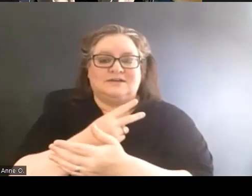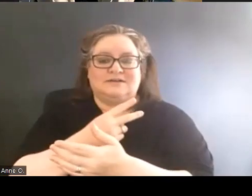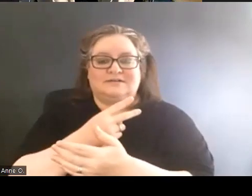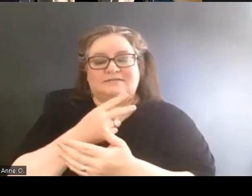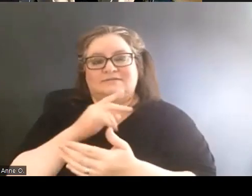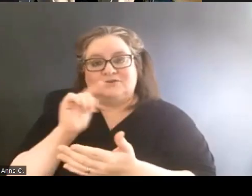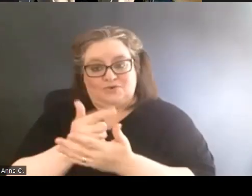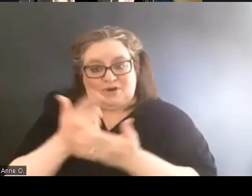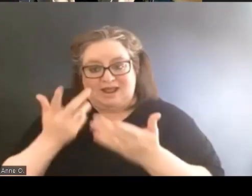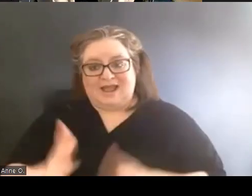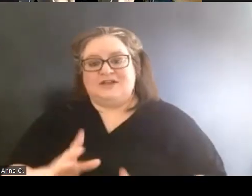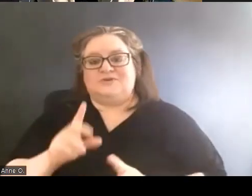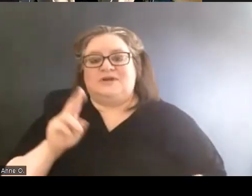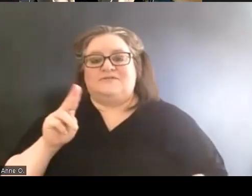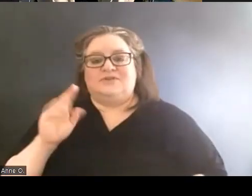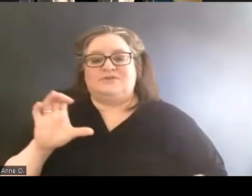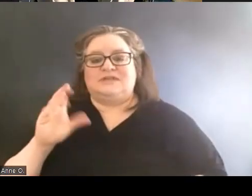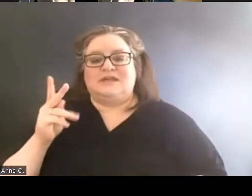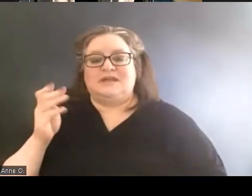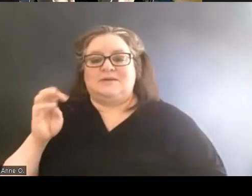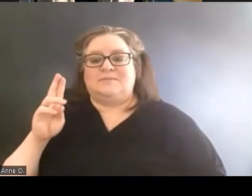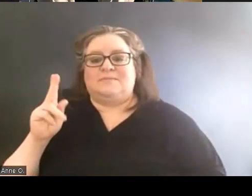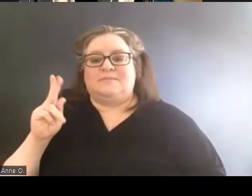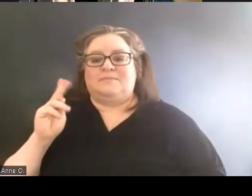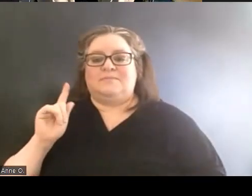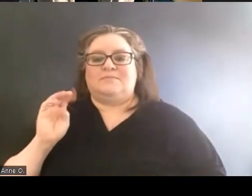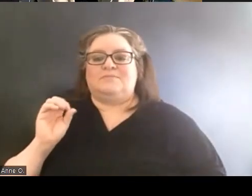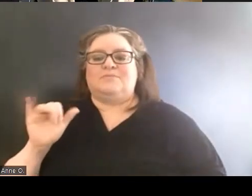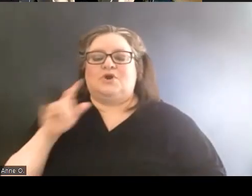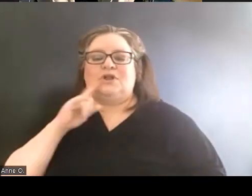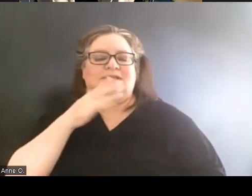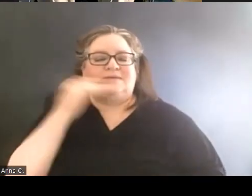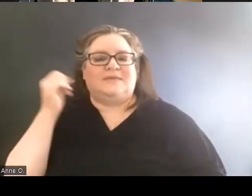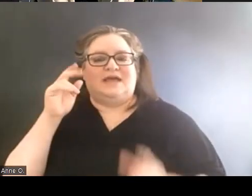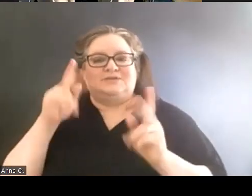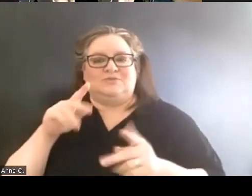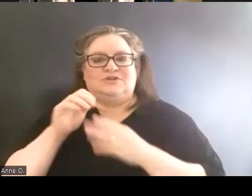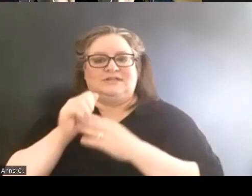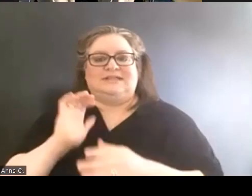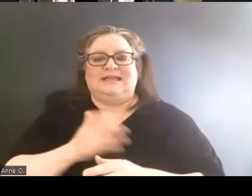emerged as the best person to lead our center into the future.